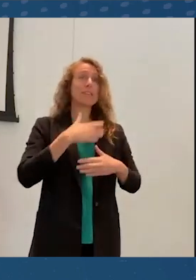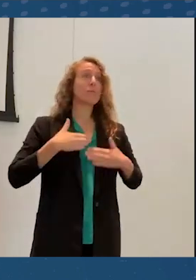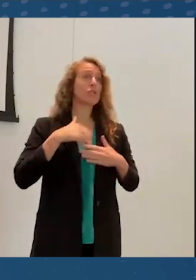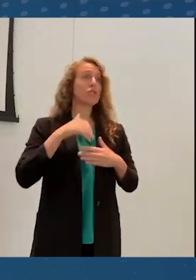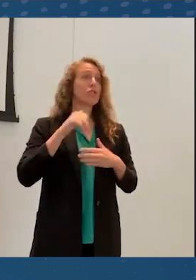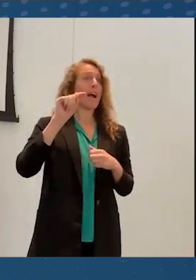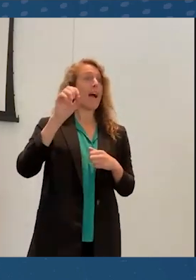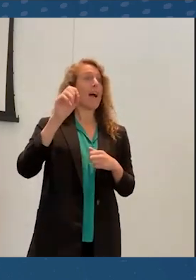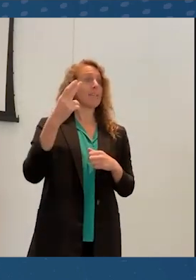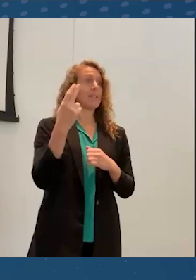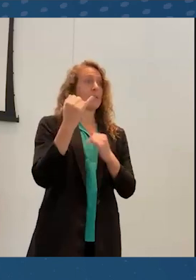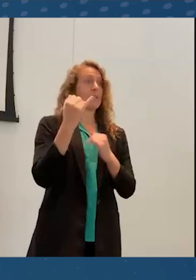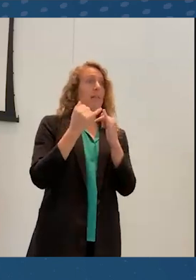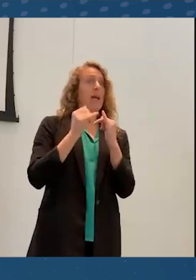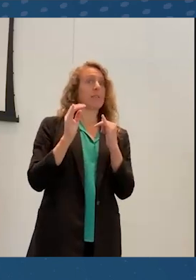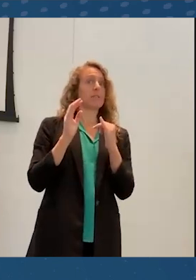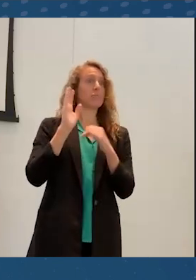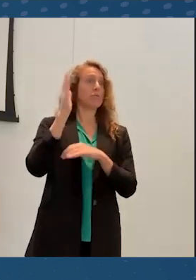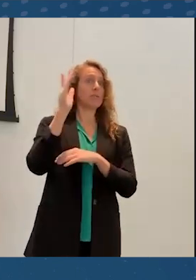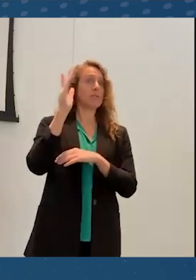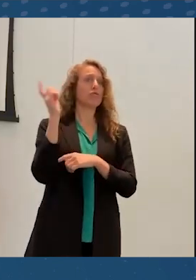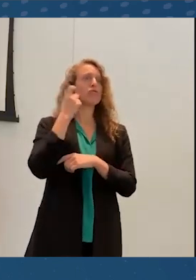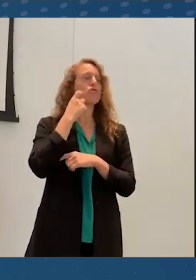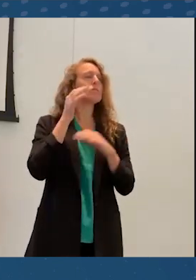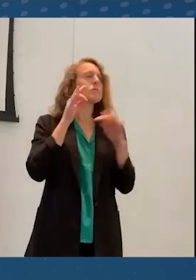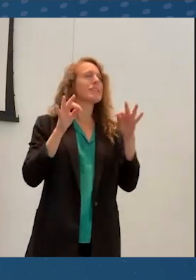where she talked about this joy that you